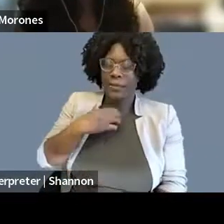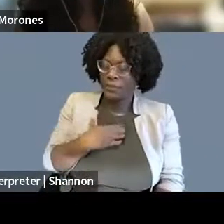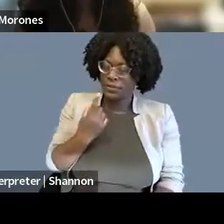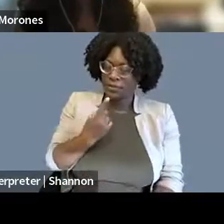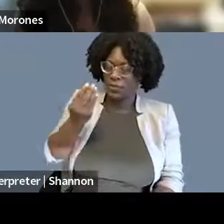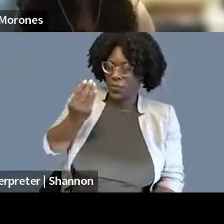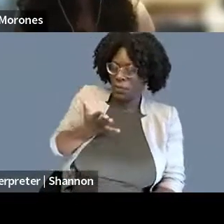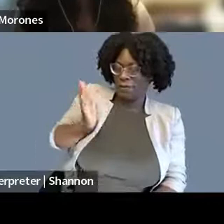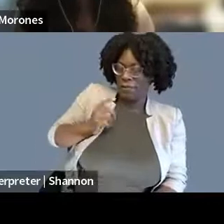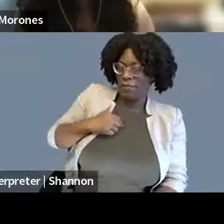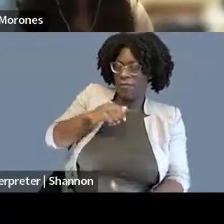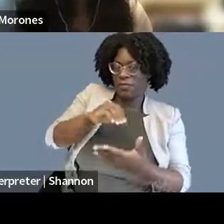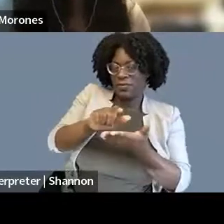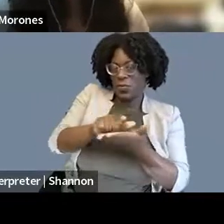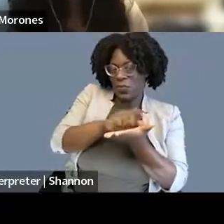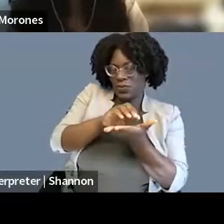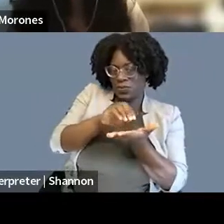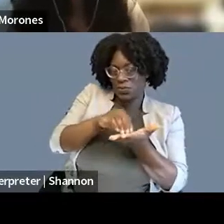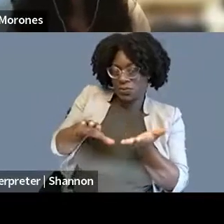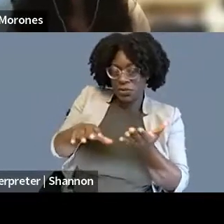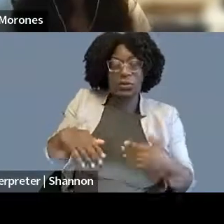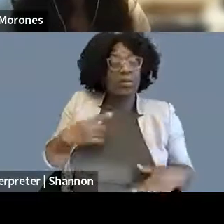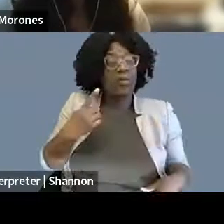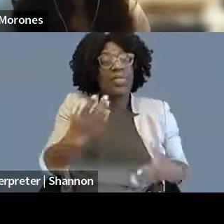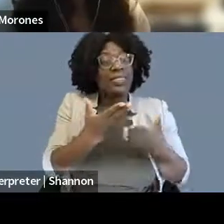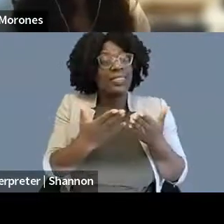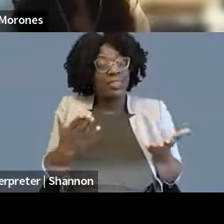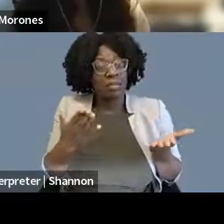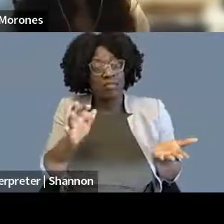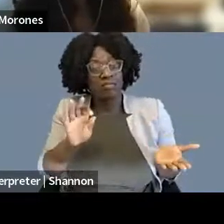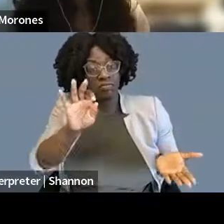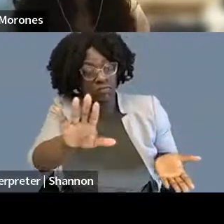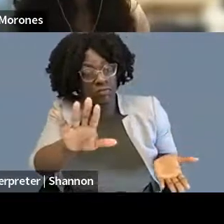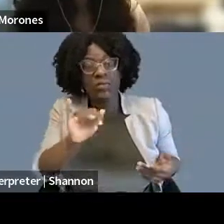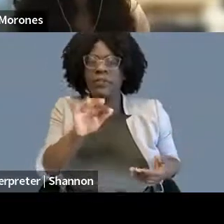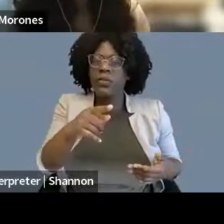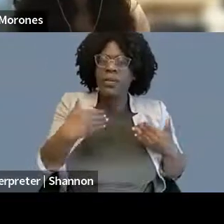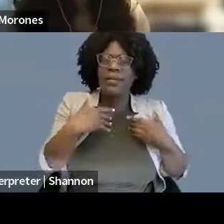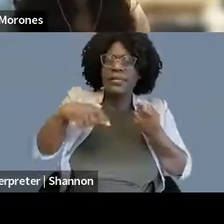One suggestion I would have, especially if there are specific cities where you know that you're interested in, is literally just to like look